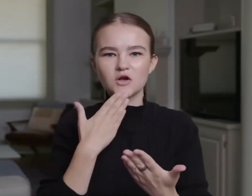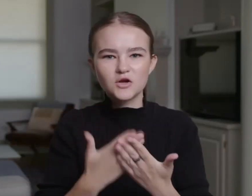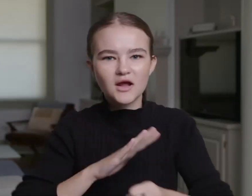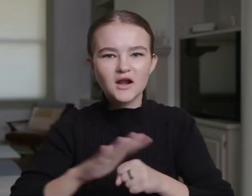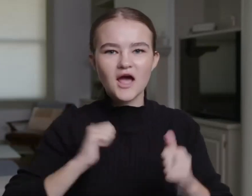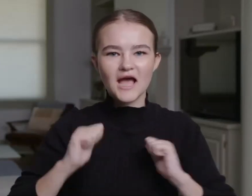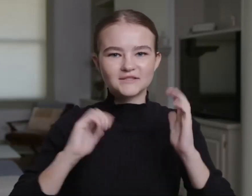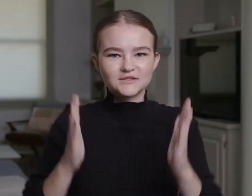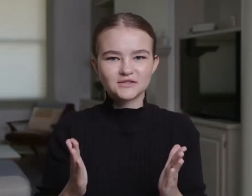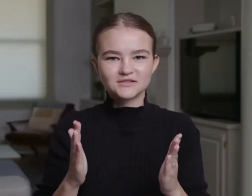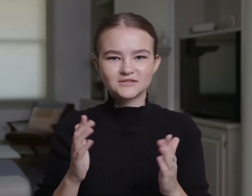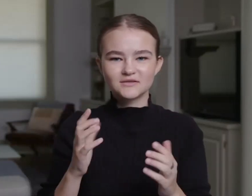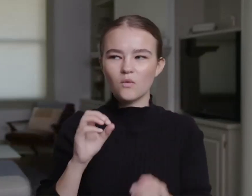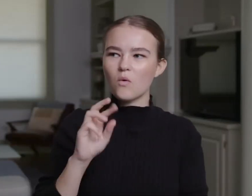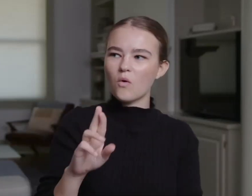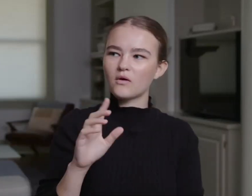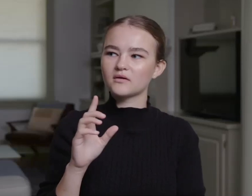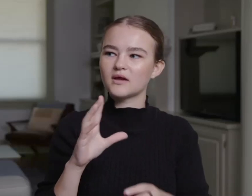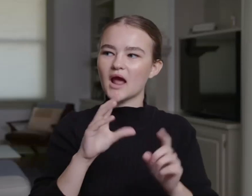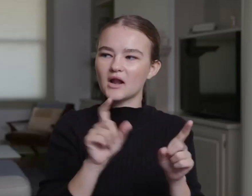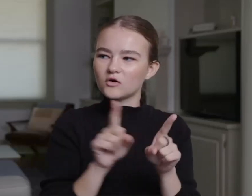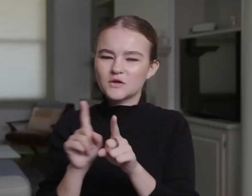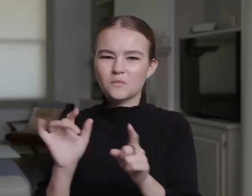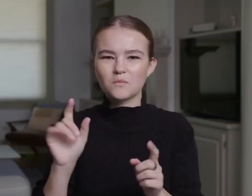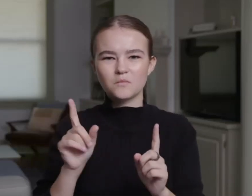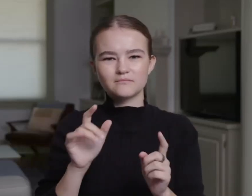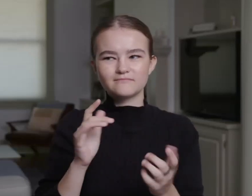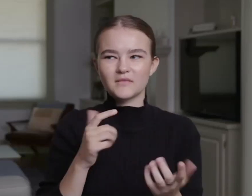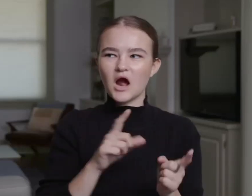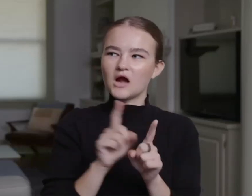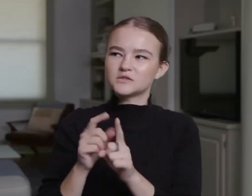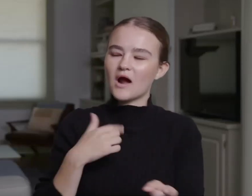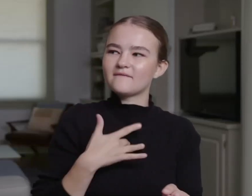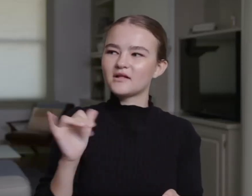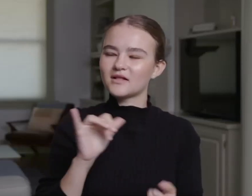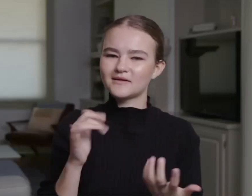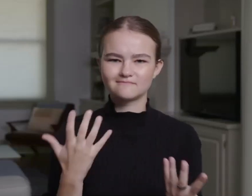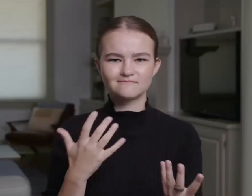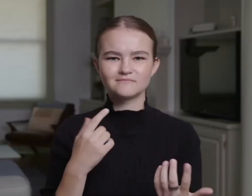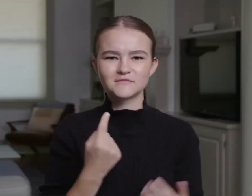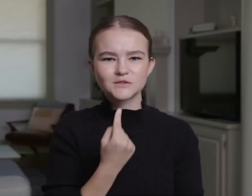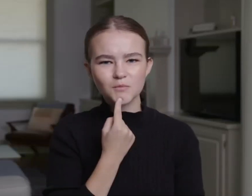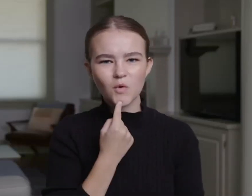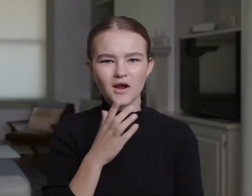convinced them through my acting skills to believe my character. But in another sense, I feel a little bit disappointed